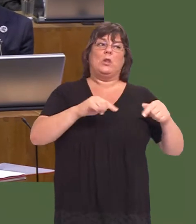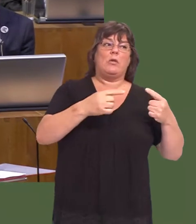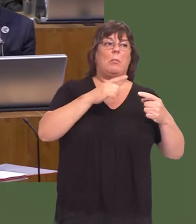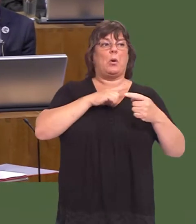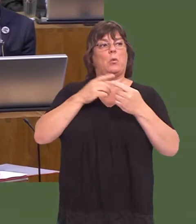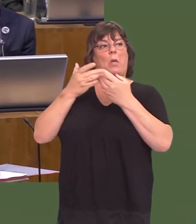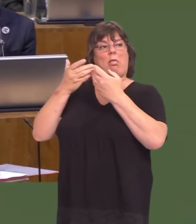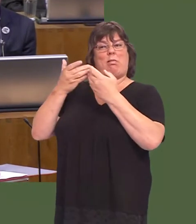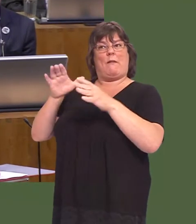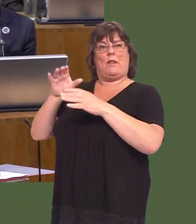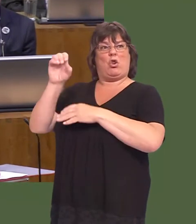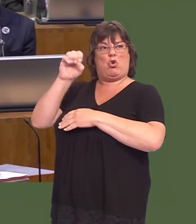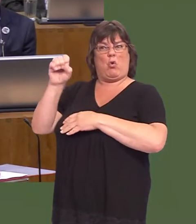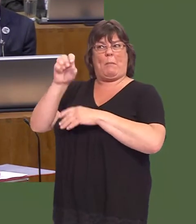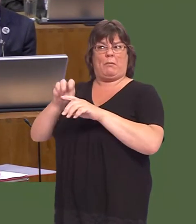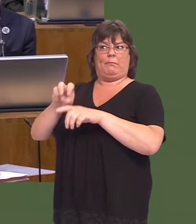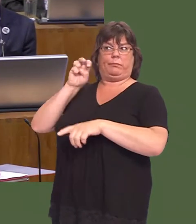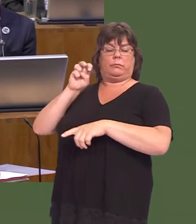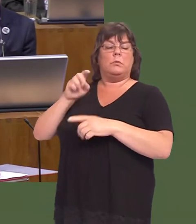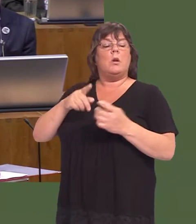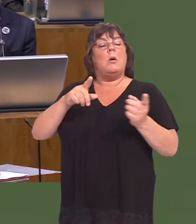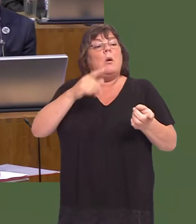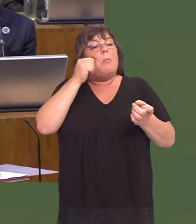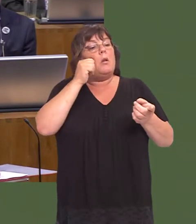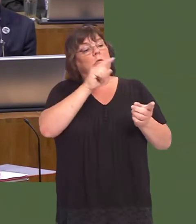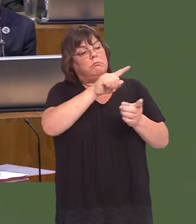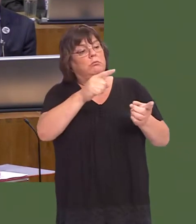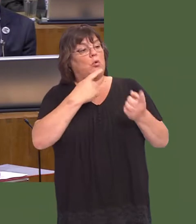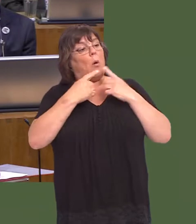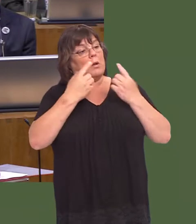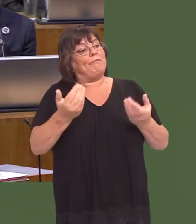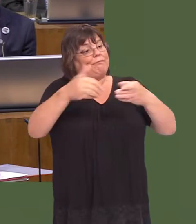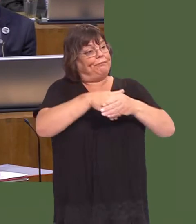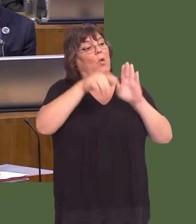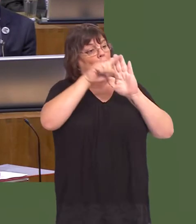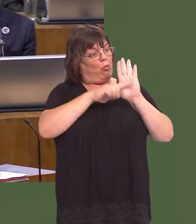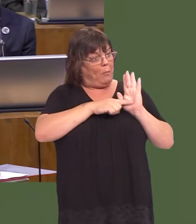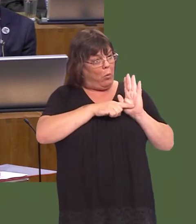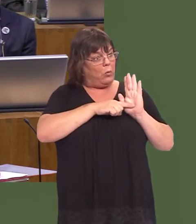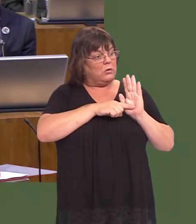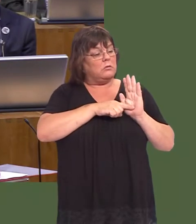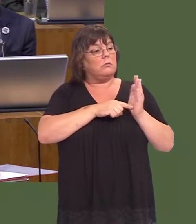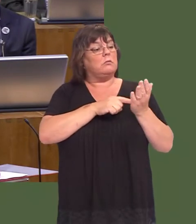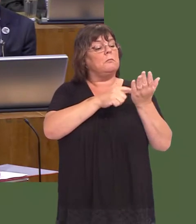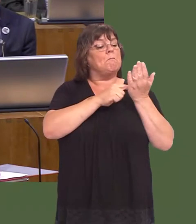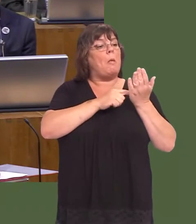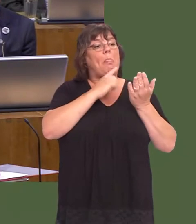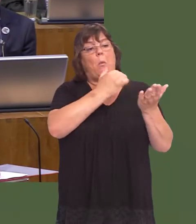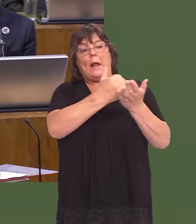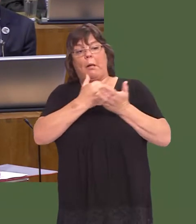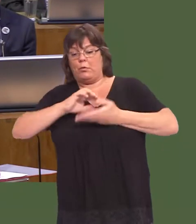We welcome, as a Government, the publication of the report, and it will form part of the